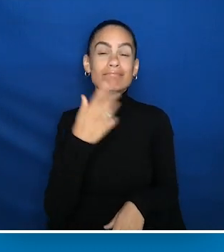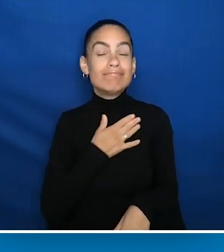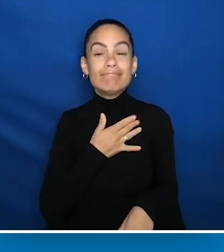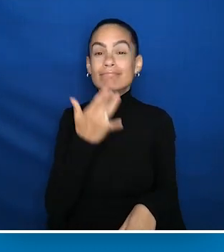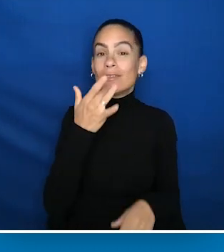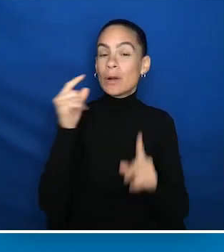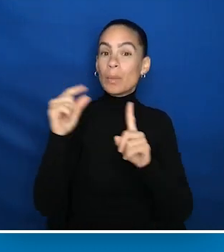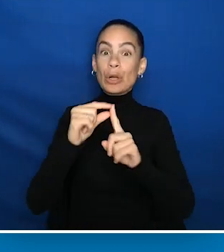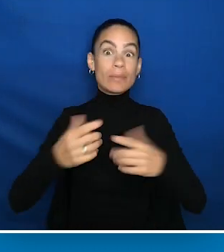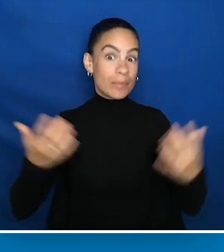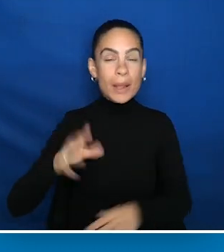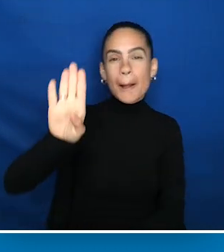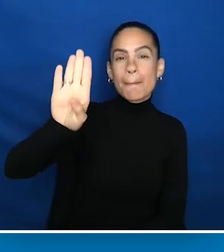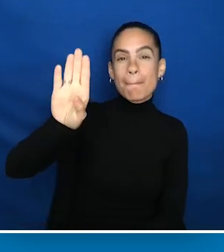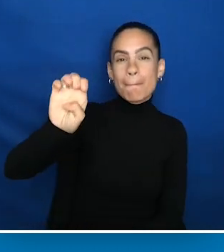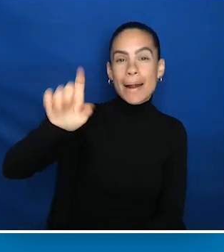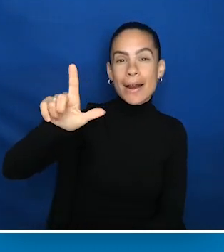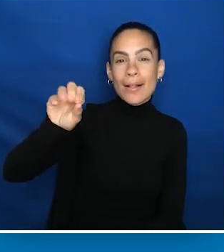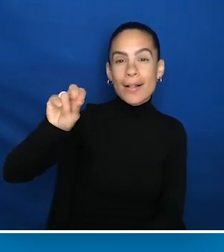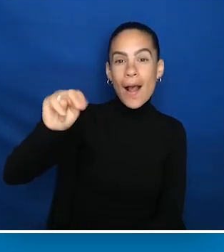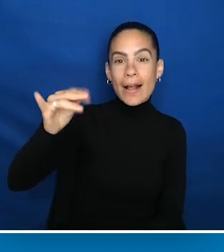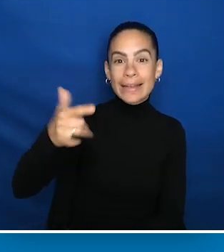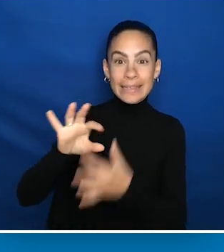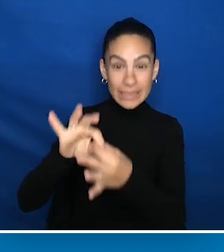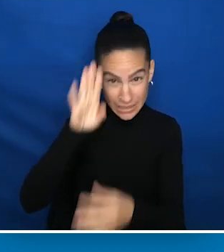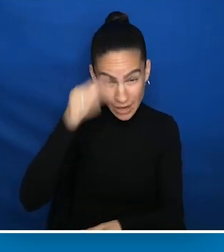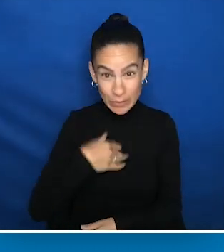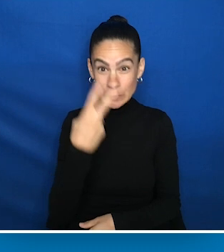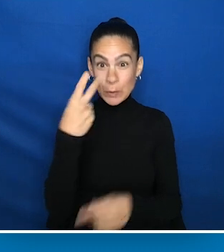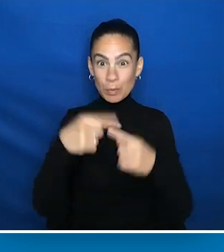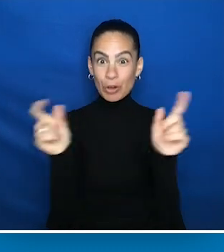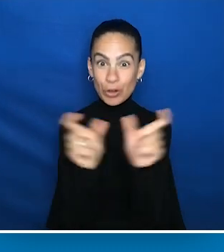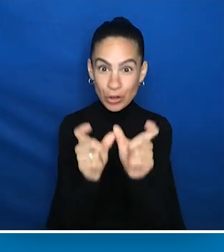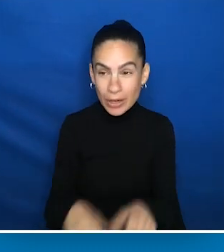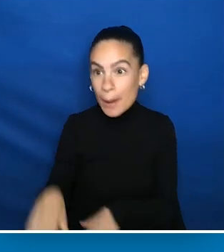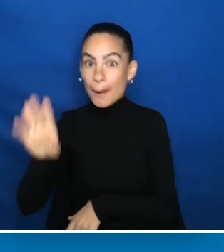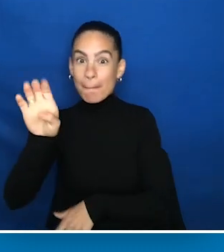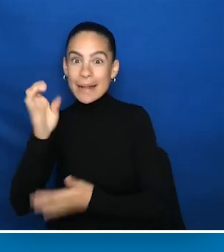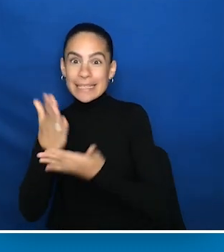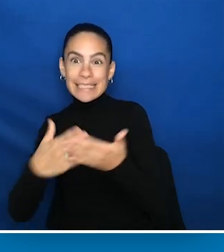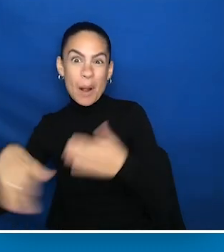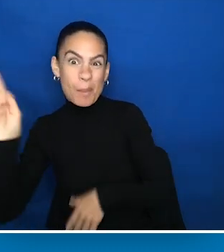And belonging is actually two words, being and longing. Being somewhere and longing to be somewhere else at the same time.